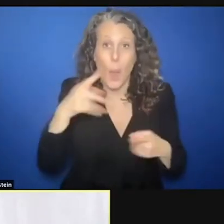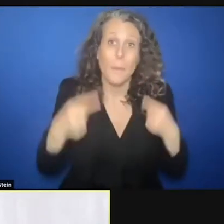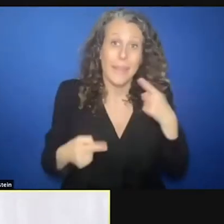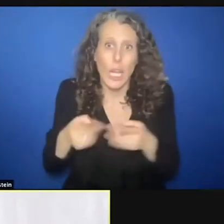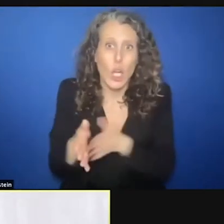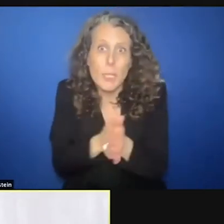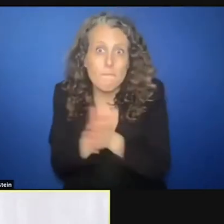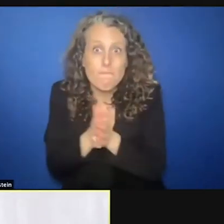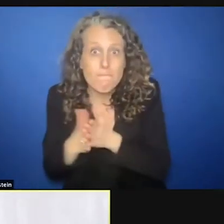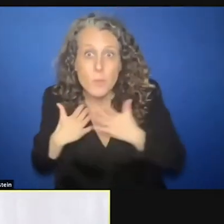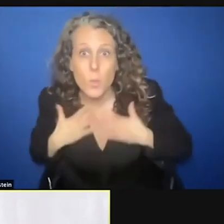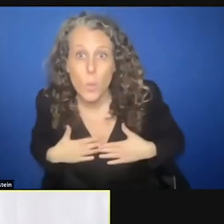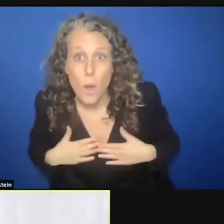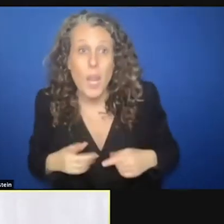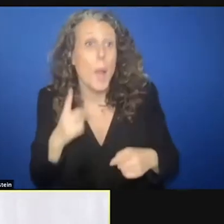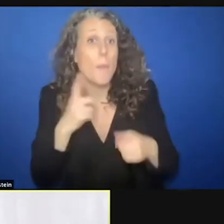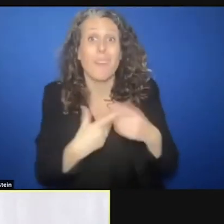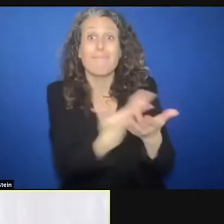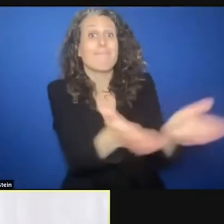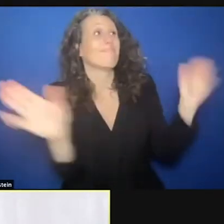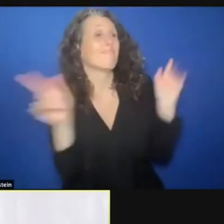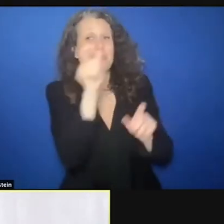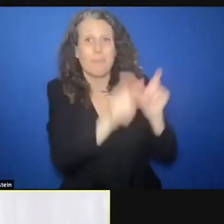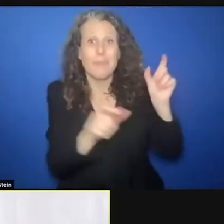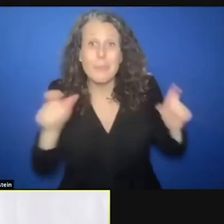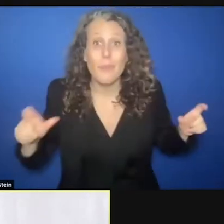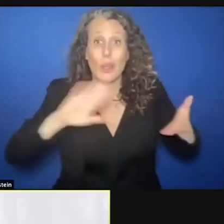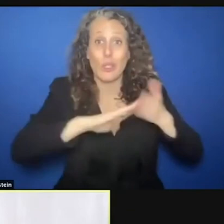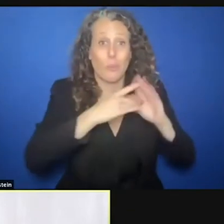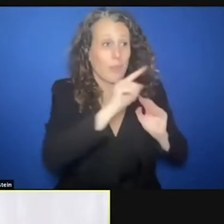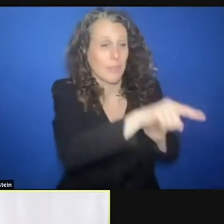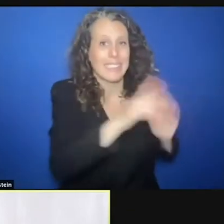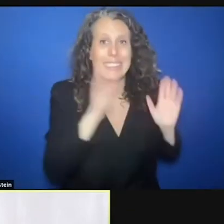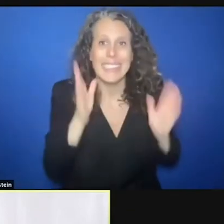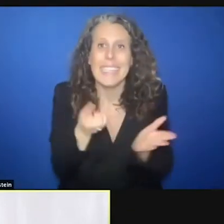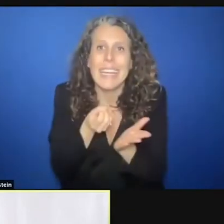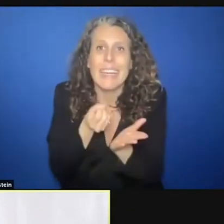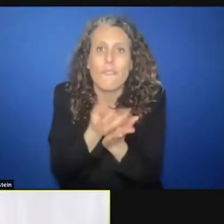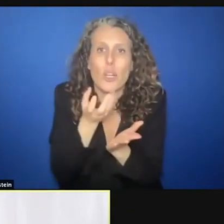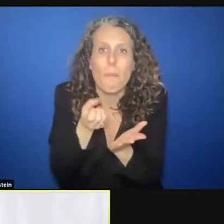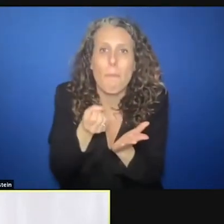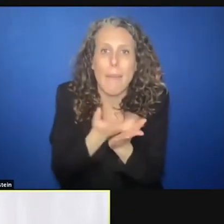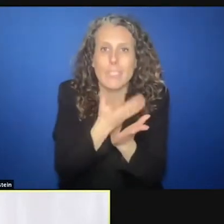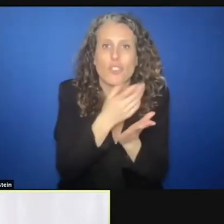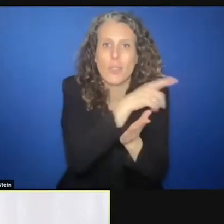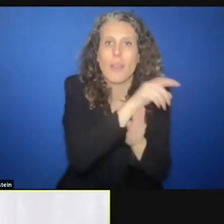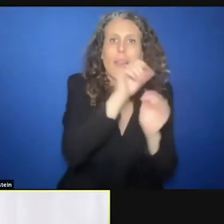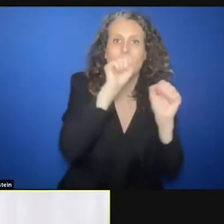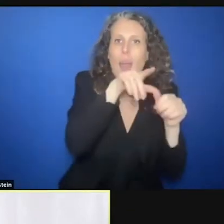for civil society and communities to have access to information, with regards to their management